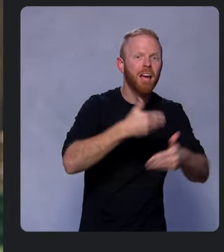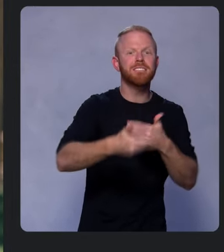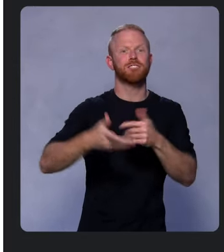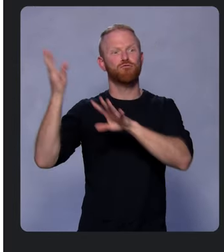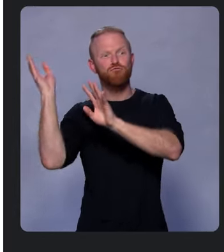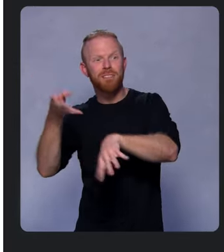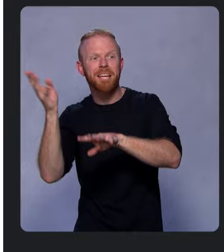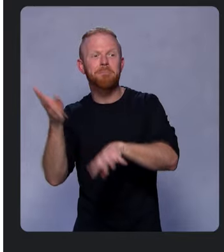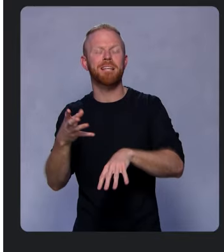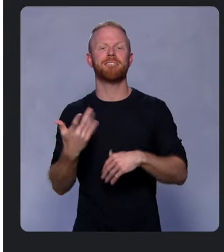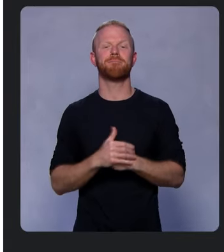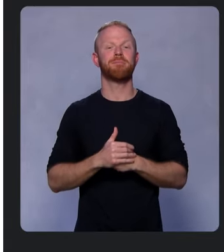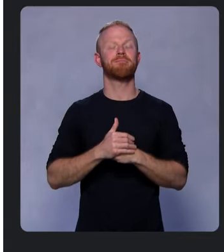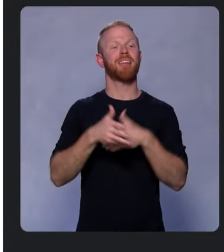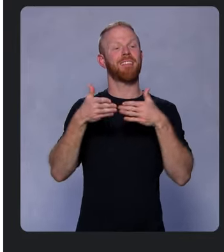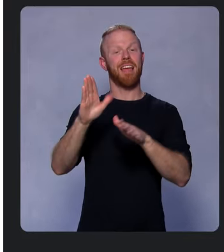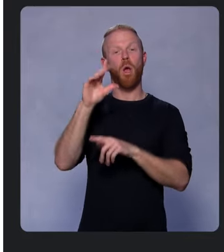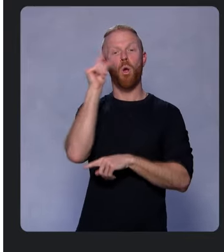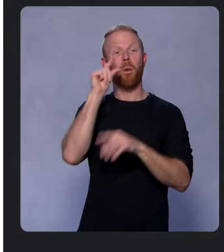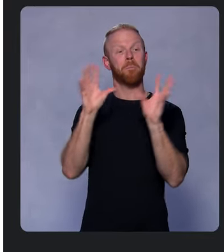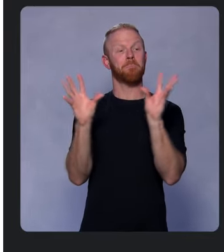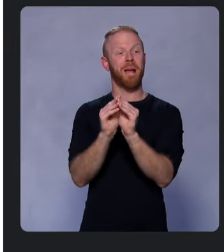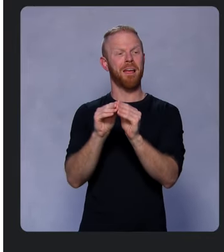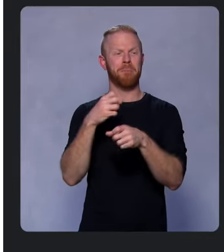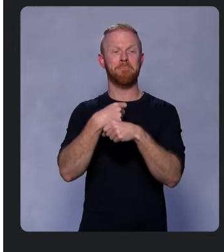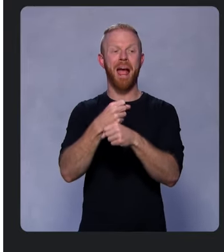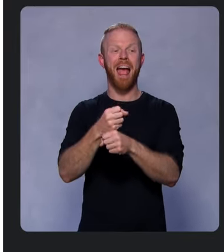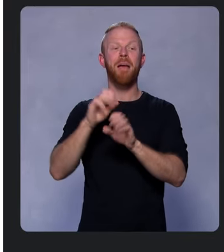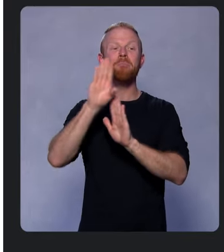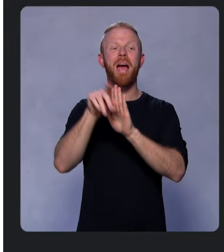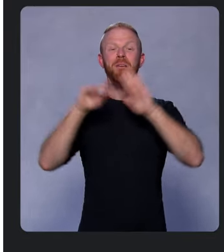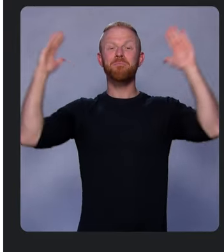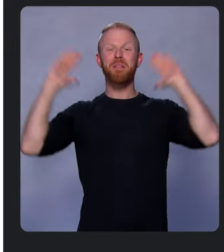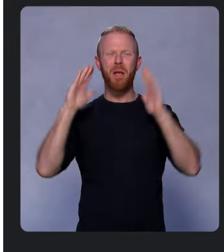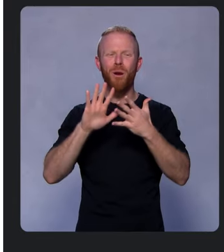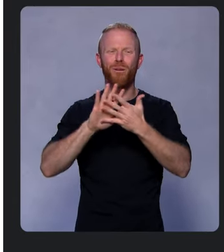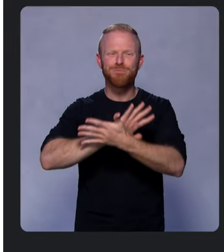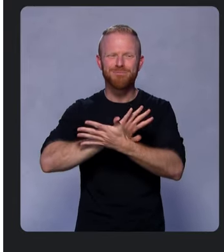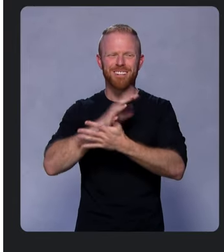enabling Google Meet to make background blur available to twice as many users.